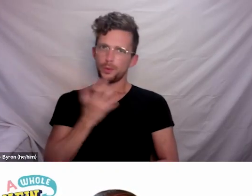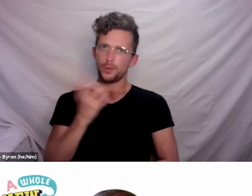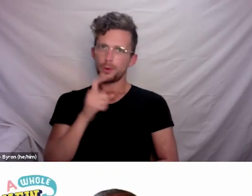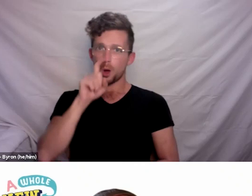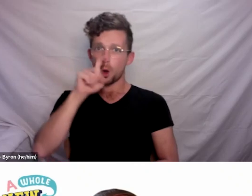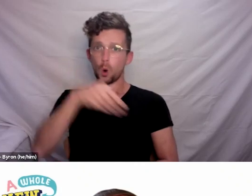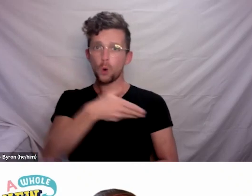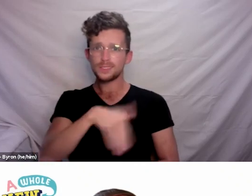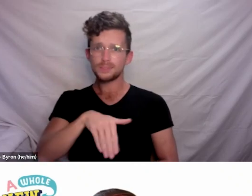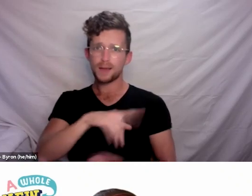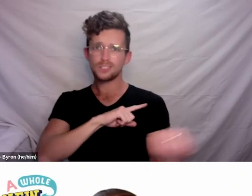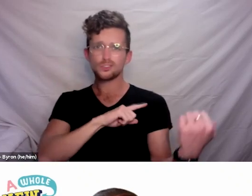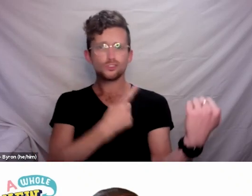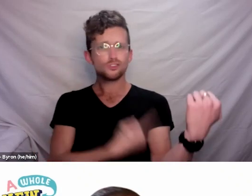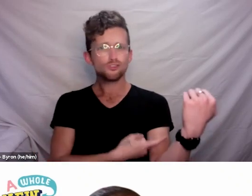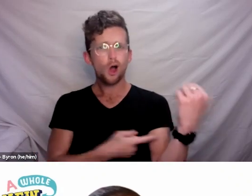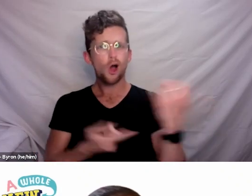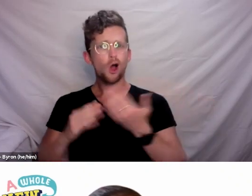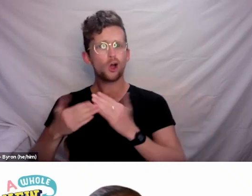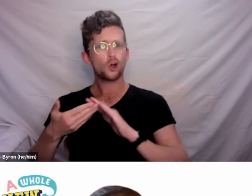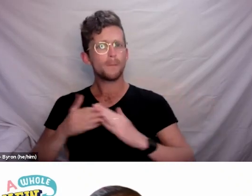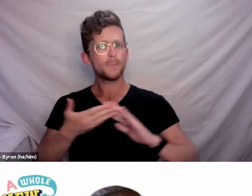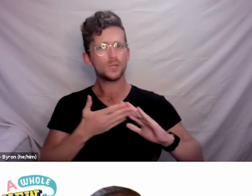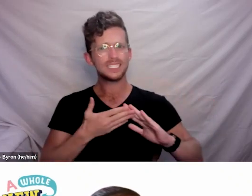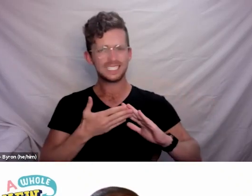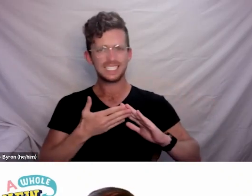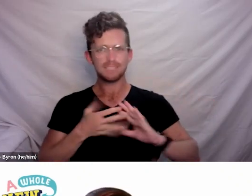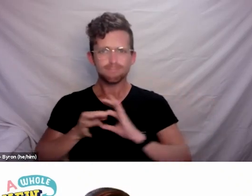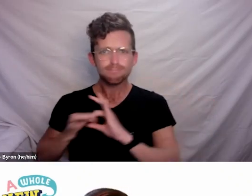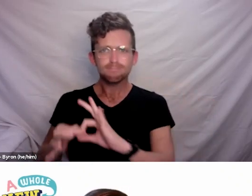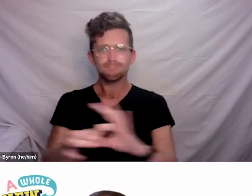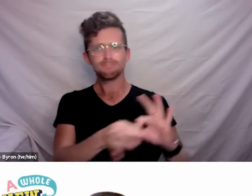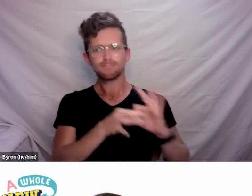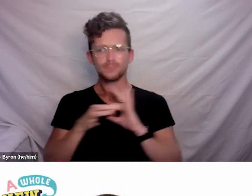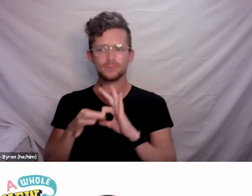There’s a very good disability community. We have a regular hui